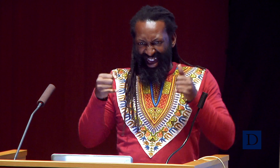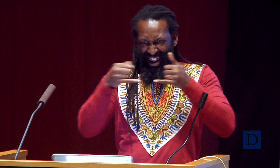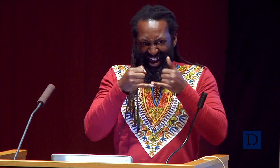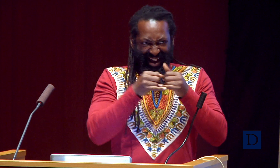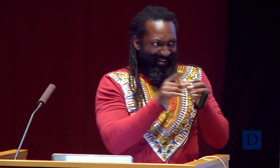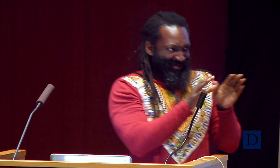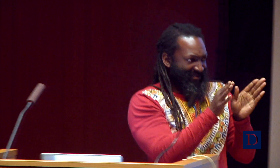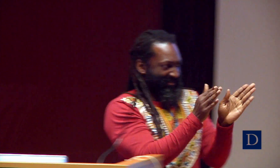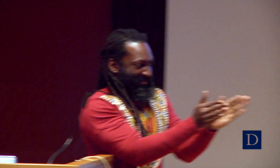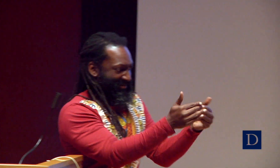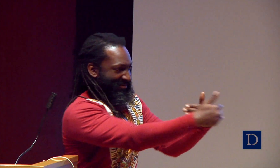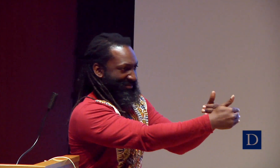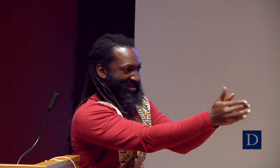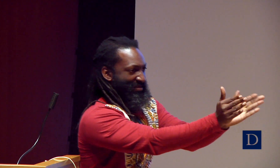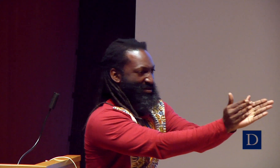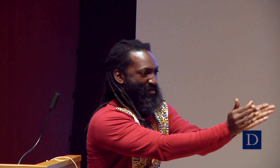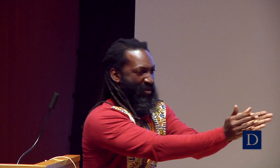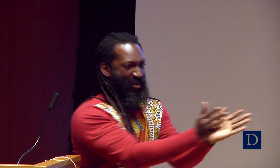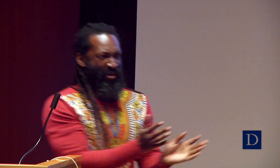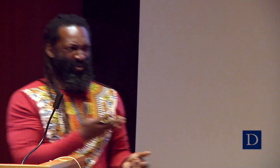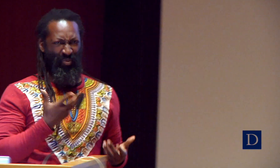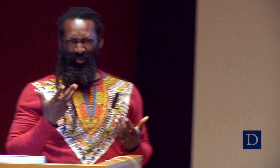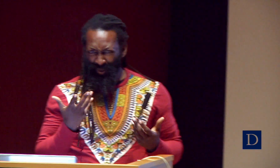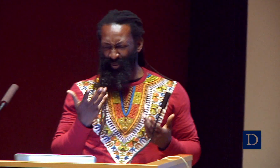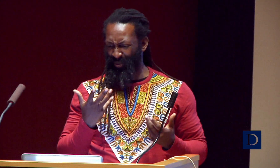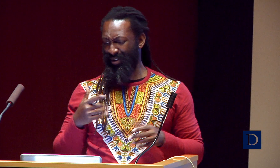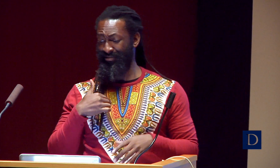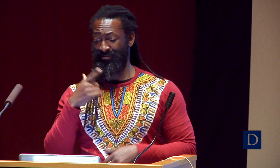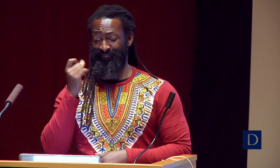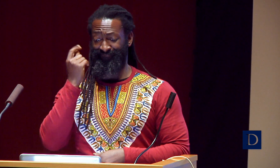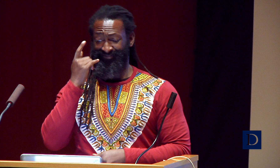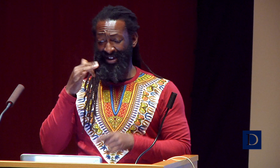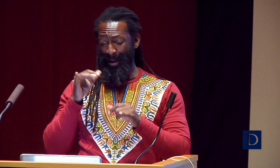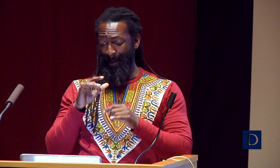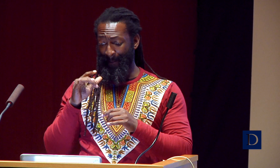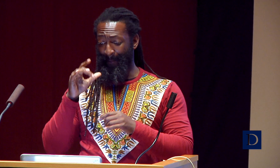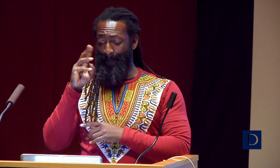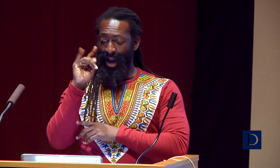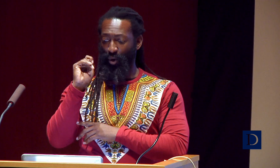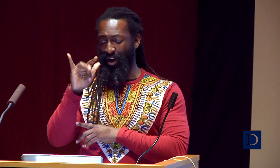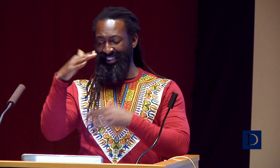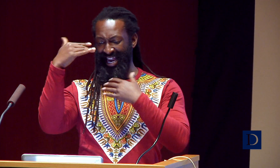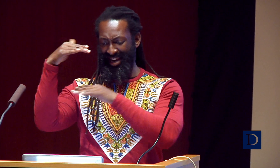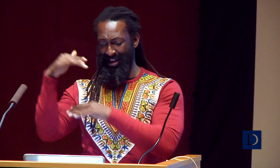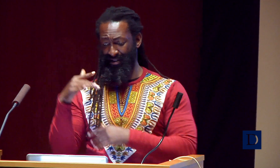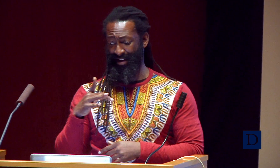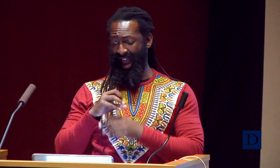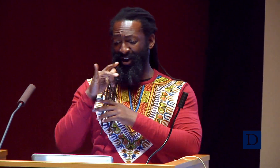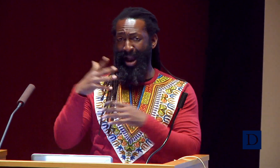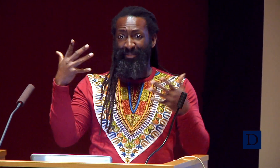A lot of people want you to stay within the lines. You need to stay in this little box over here, that little box over there.